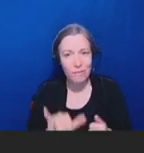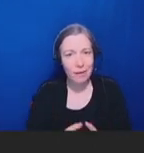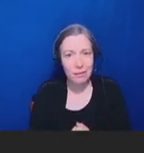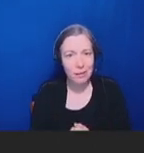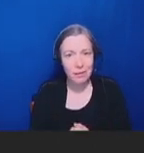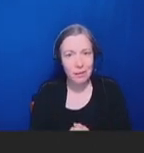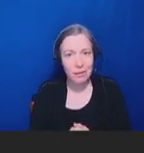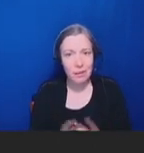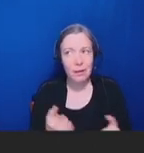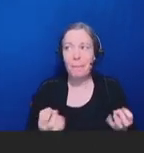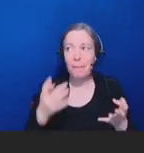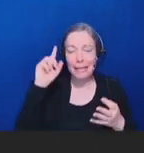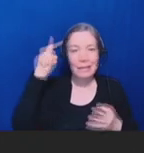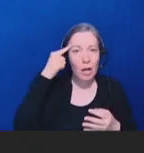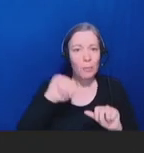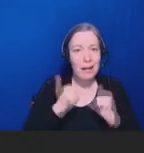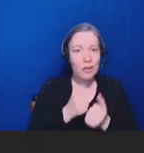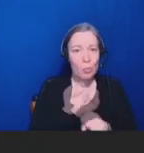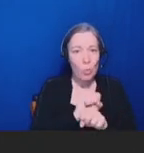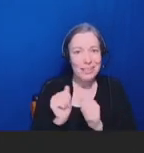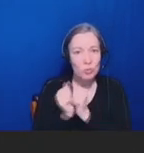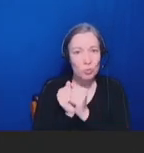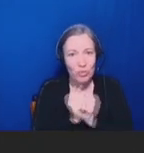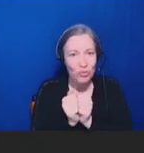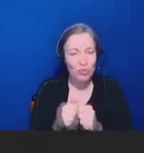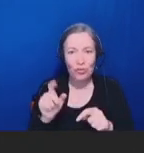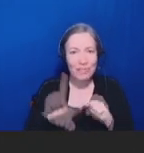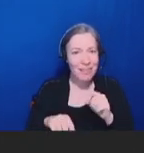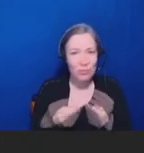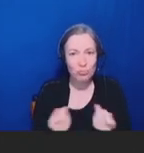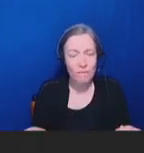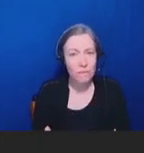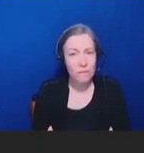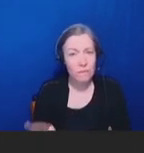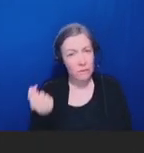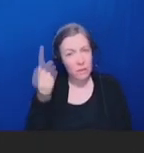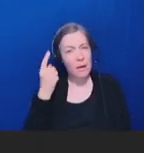agencies working together. Indeed, because so much of misinformation and disinformation